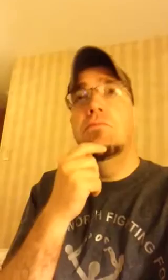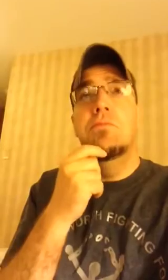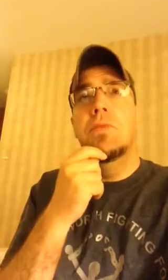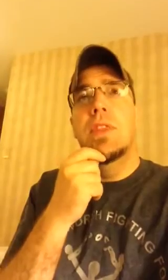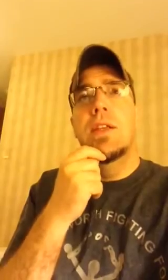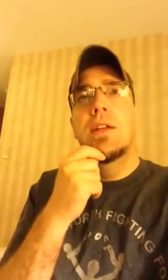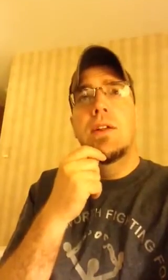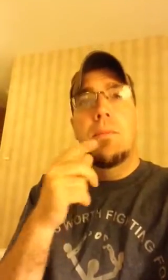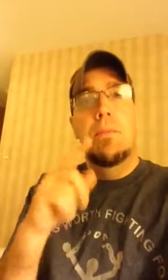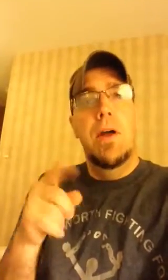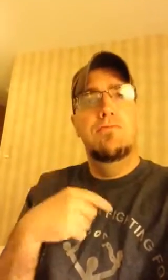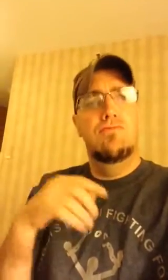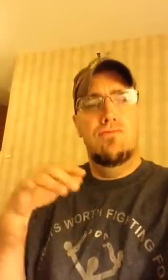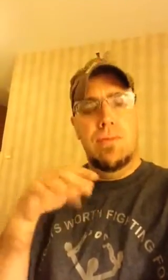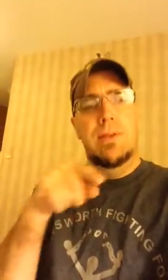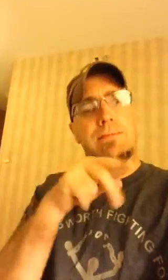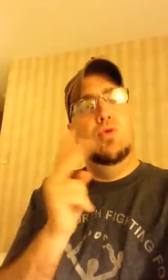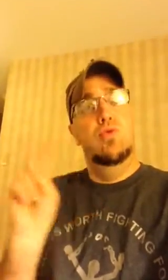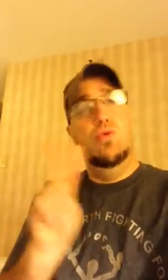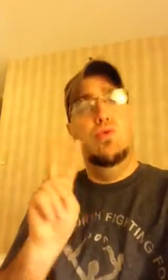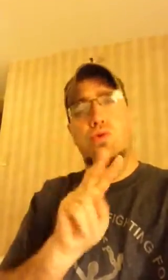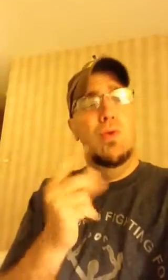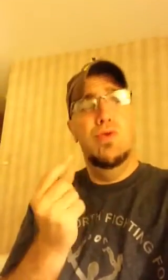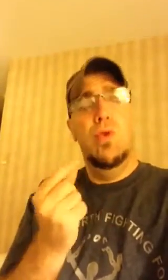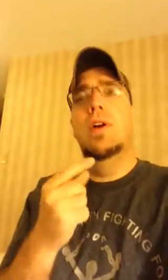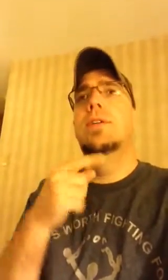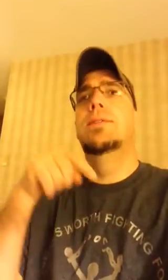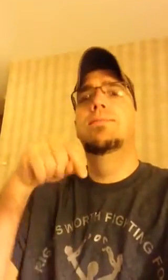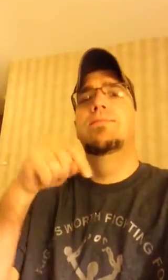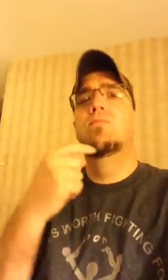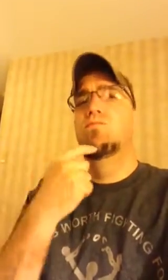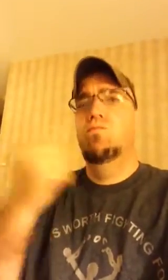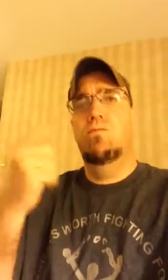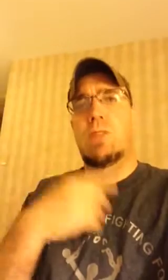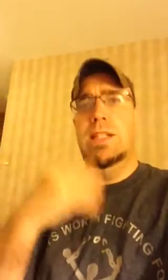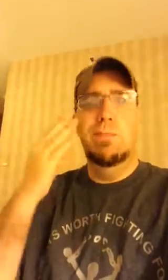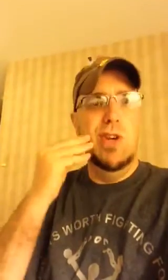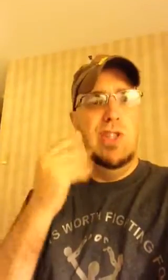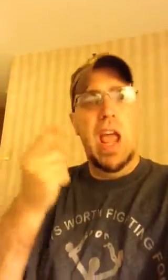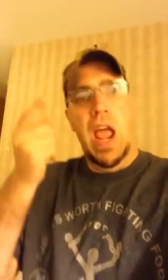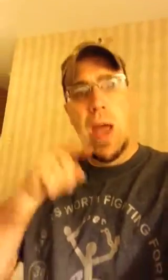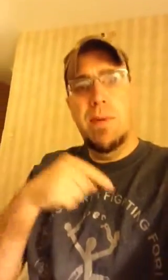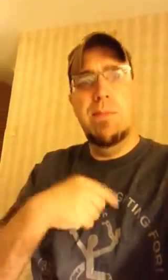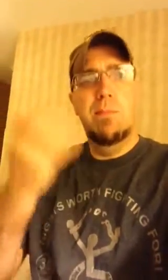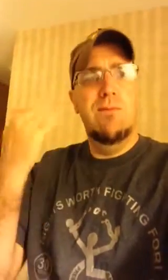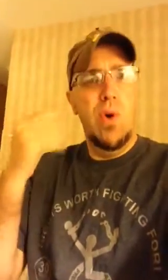Anyway, the two people who were speaking were telling about ADAPT's experiences in past.